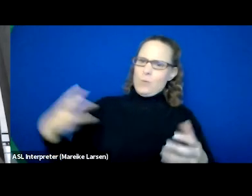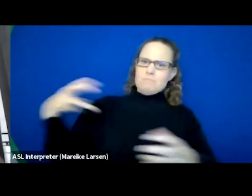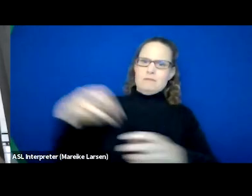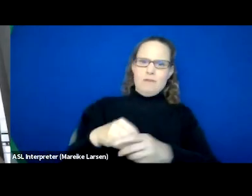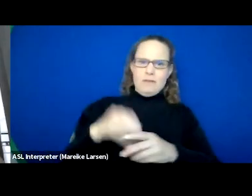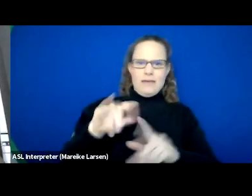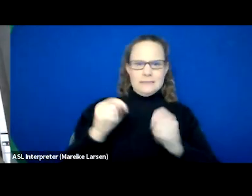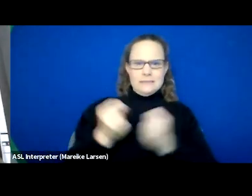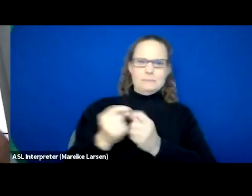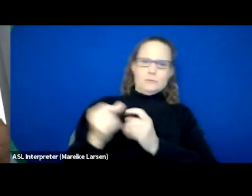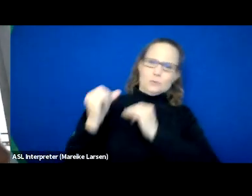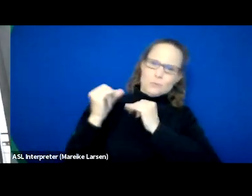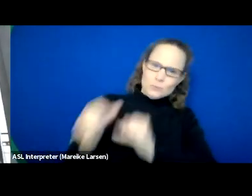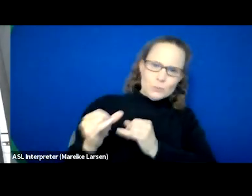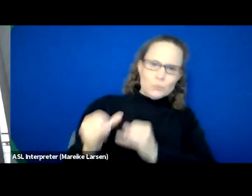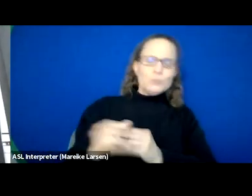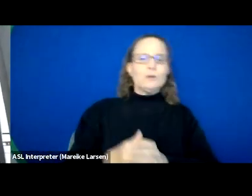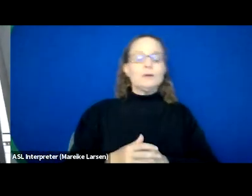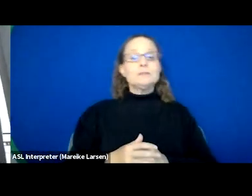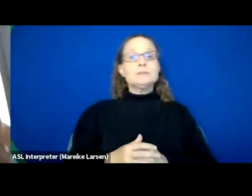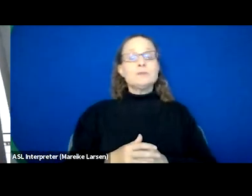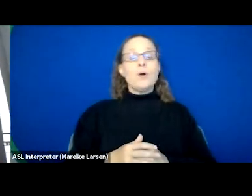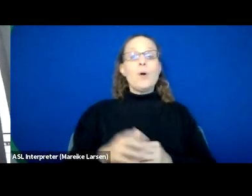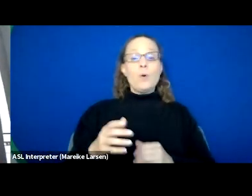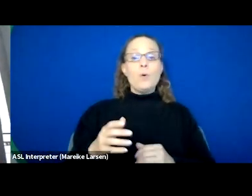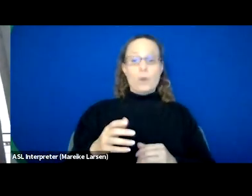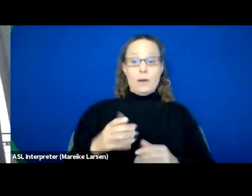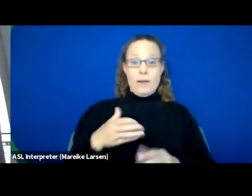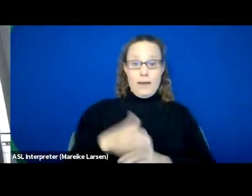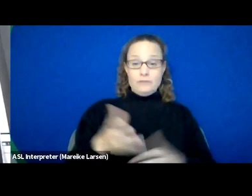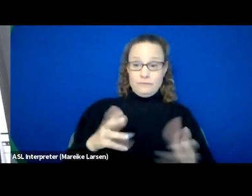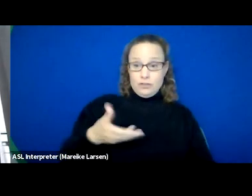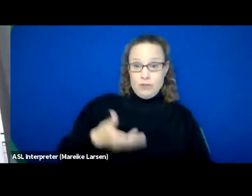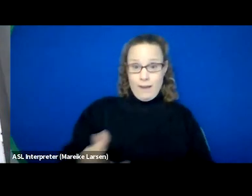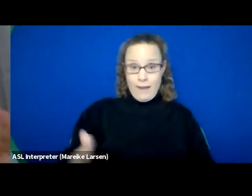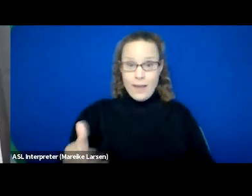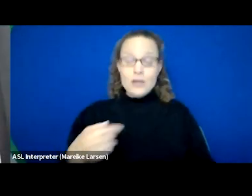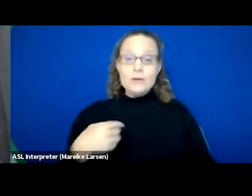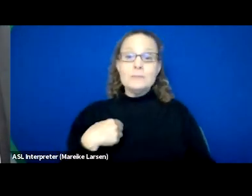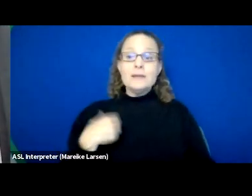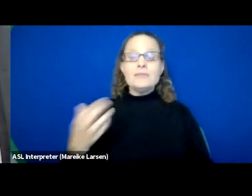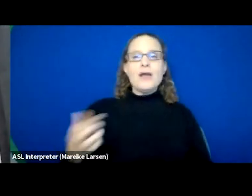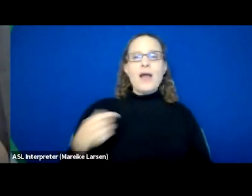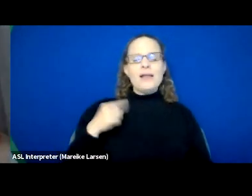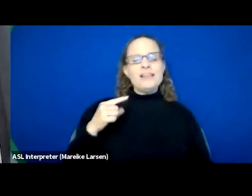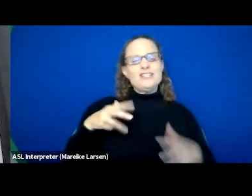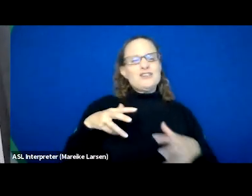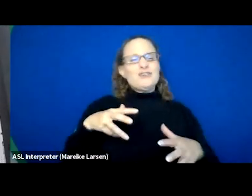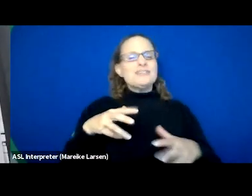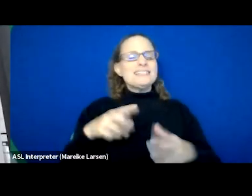So once I ended up getting hired, it was a little nerve-racking because I wanted to utilize the tools